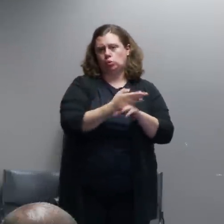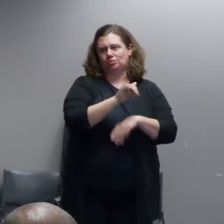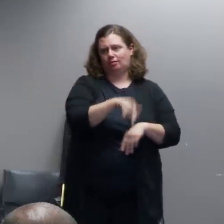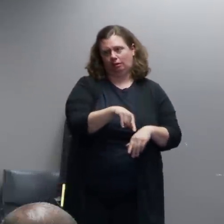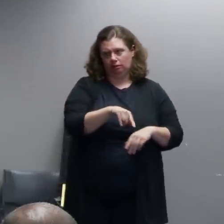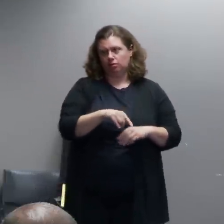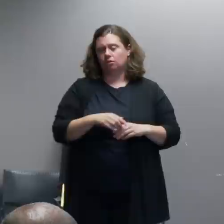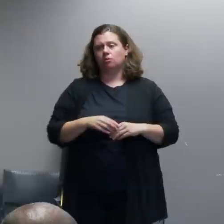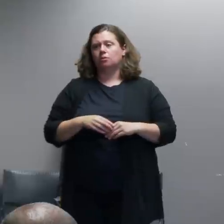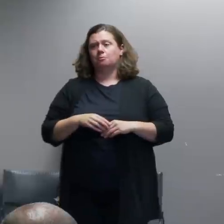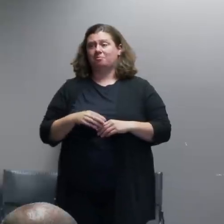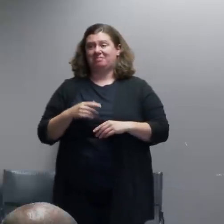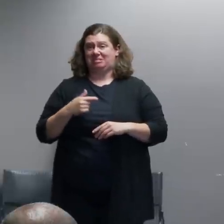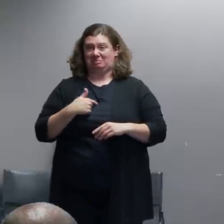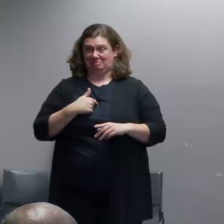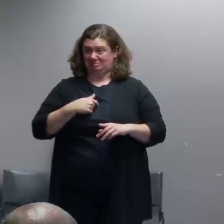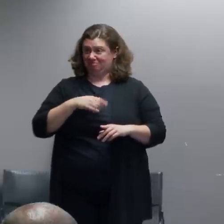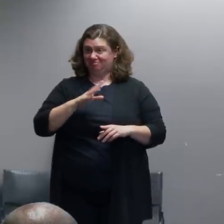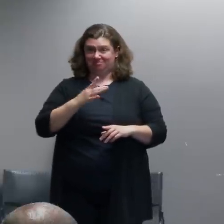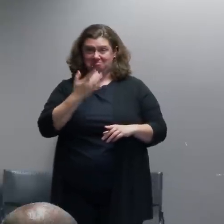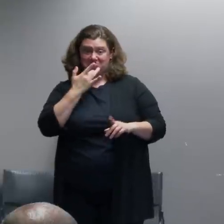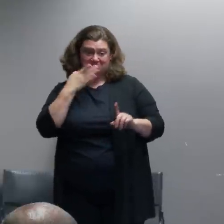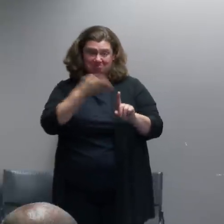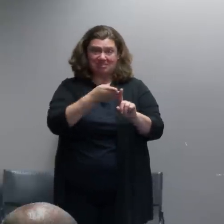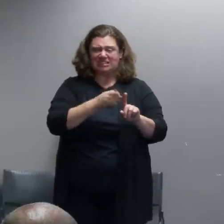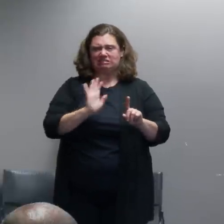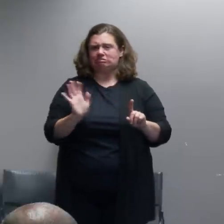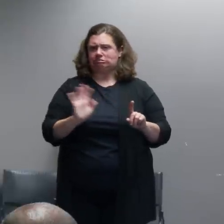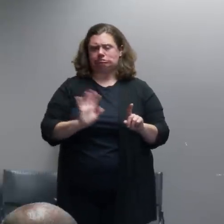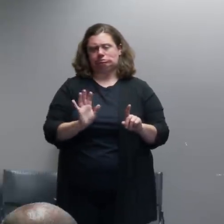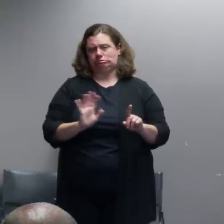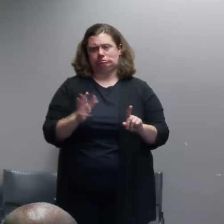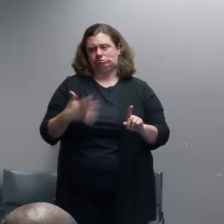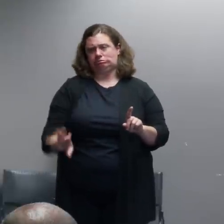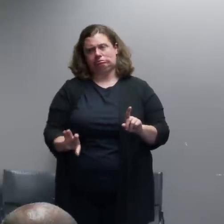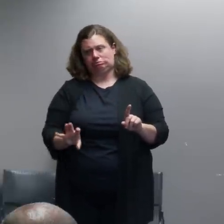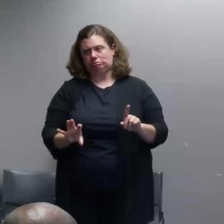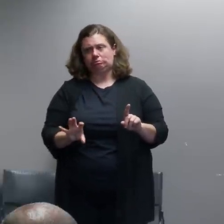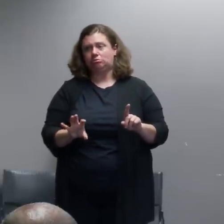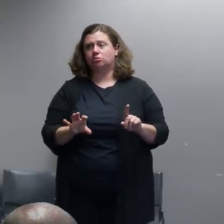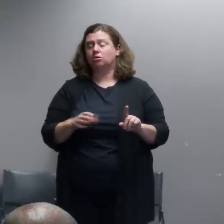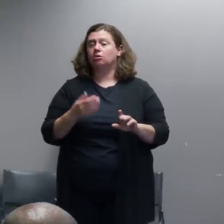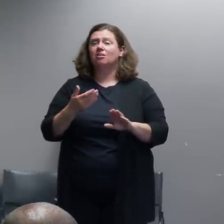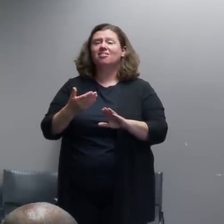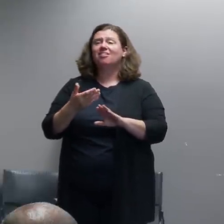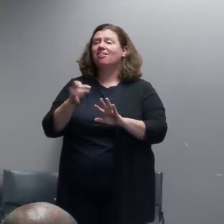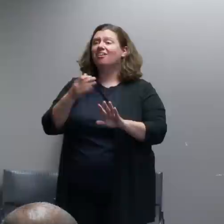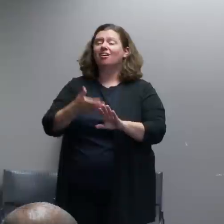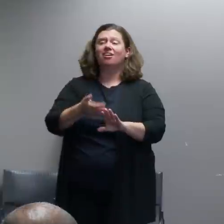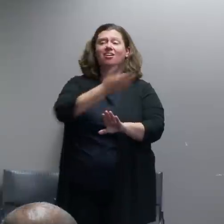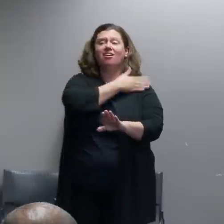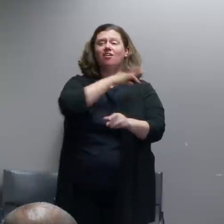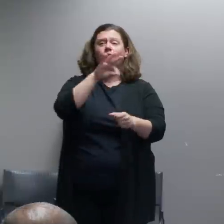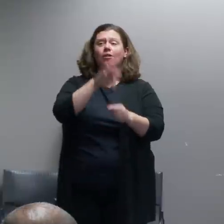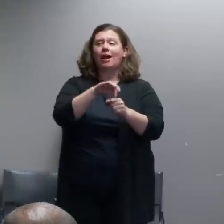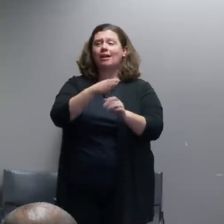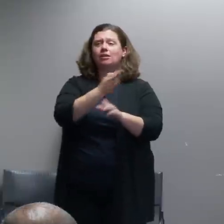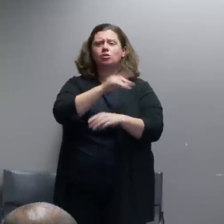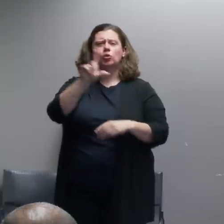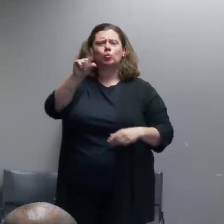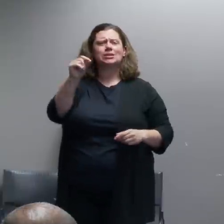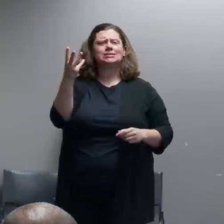and prior actually to the election day events of 2016, nobody can remember